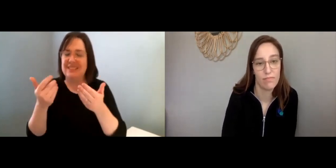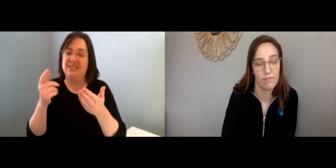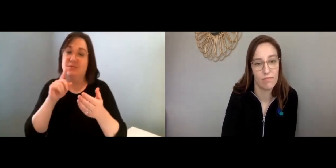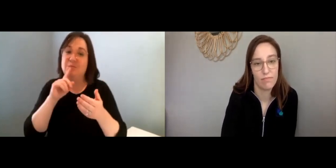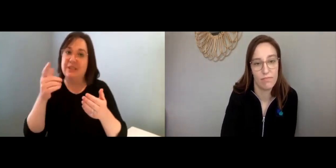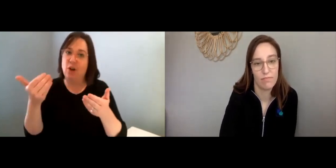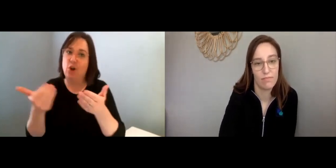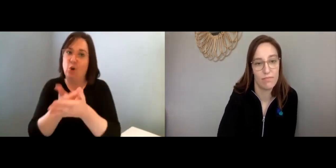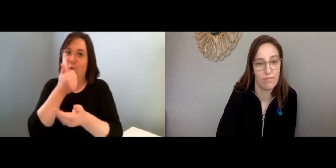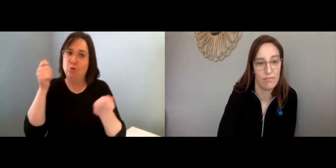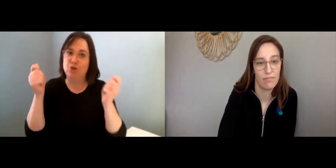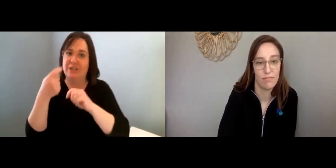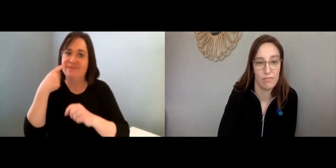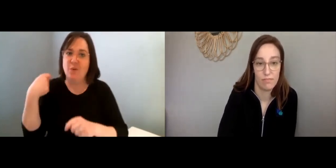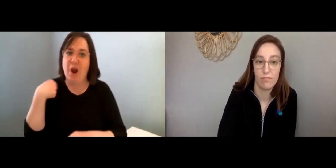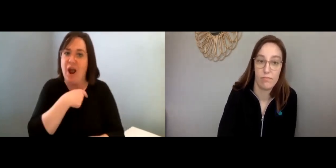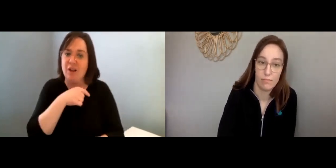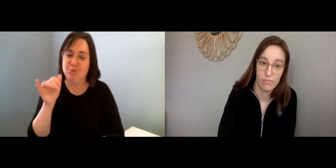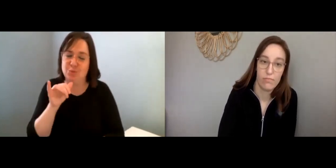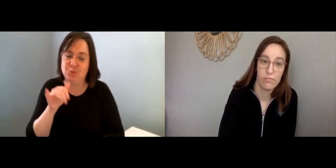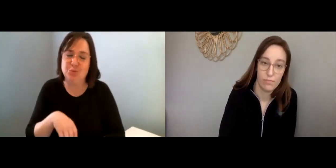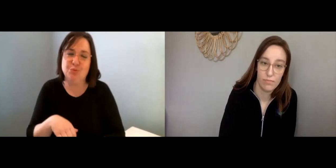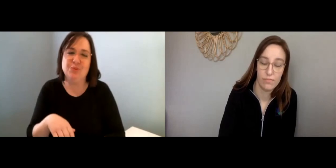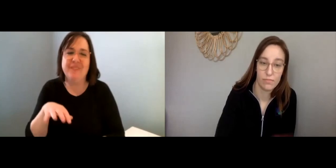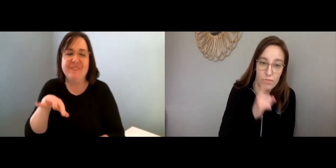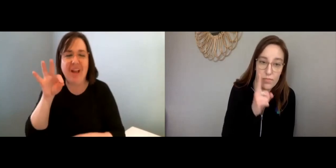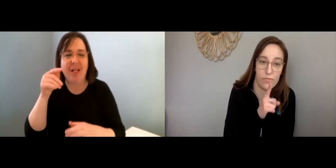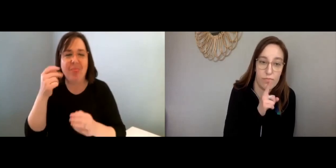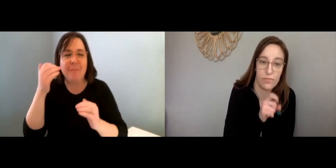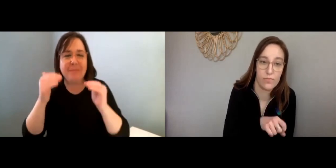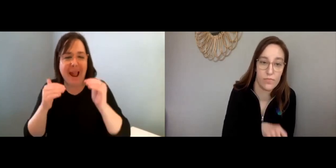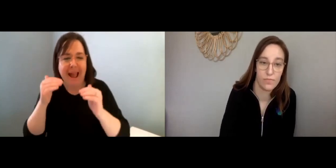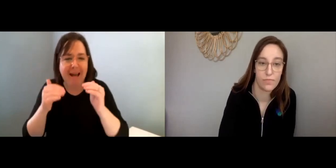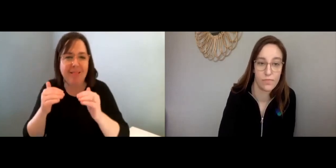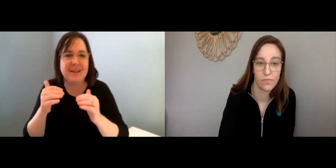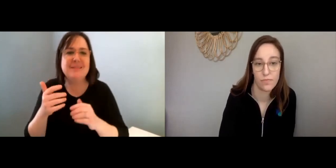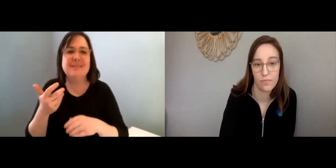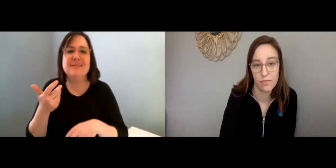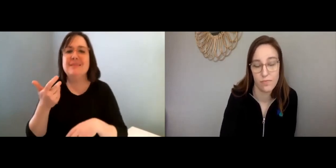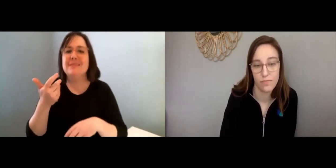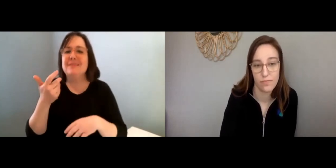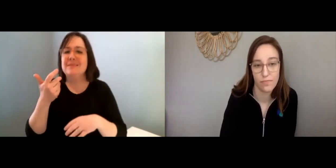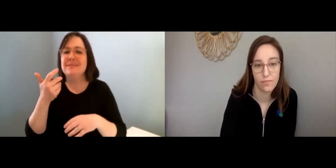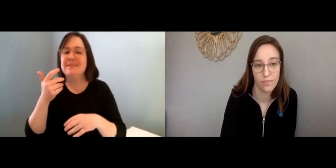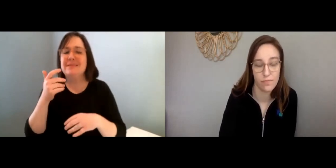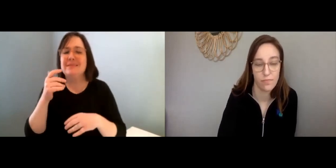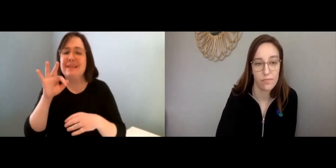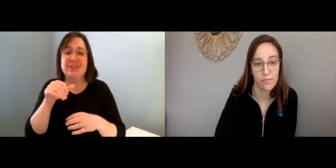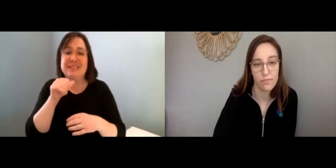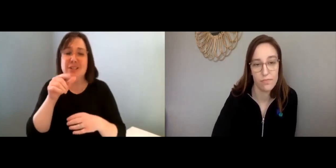It’s a process and it’s a new change for all of us. You just have to find the balance.